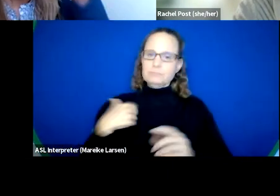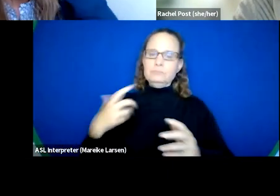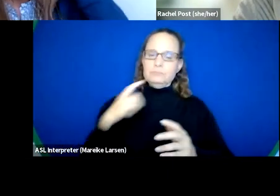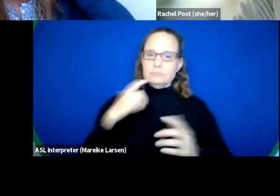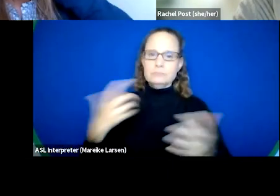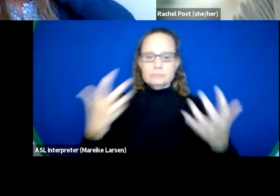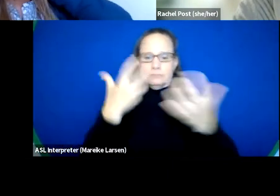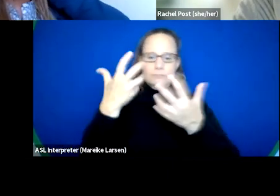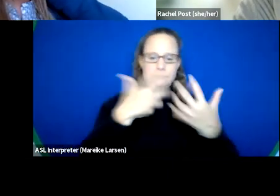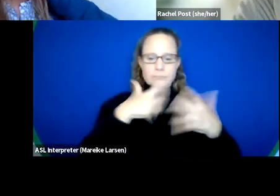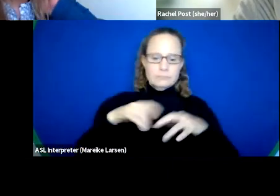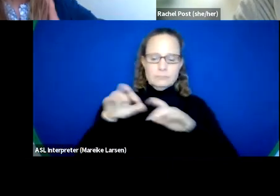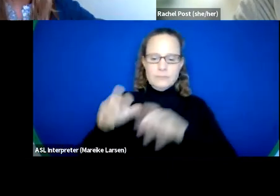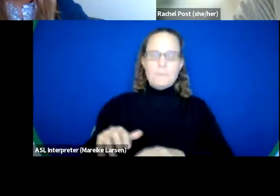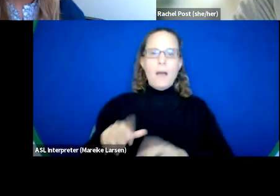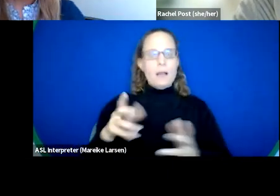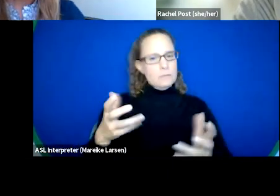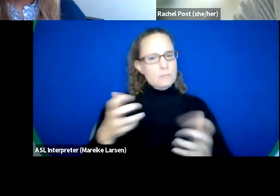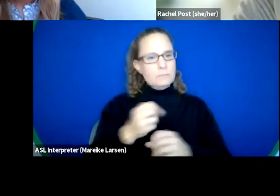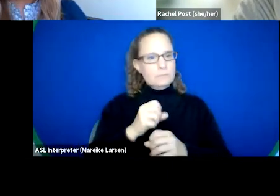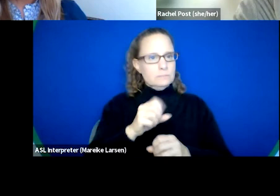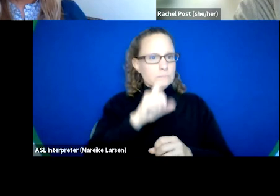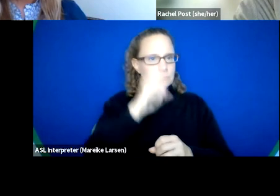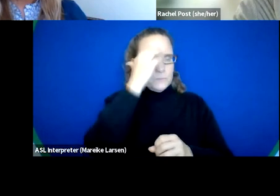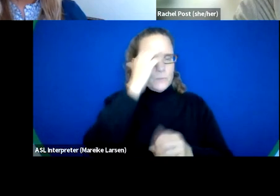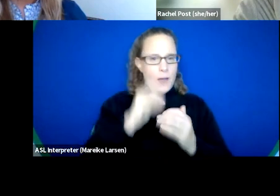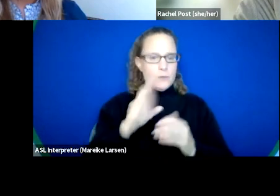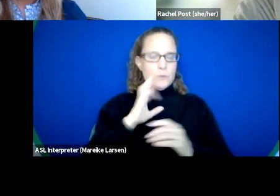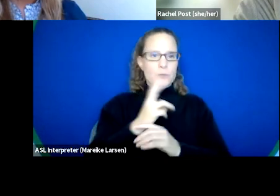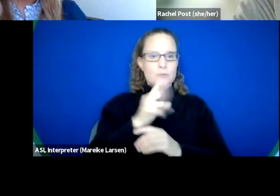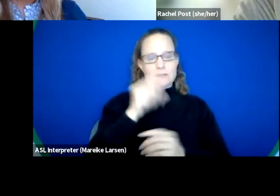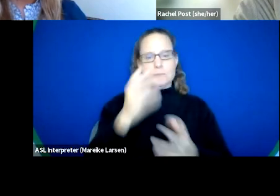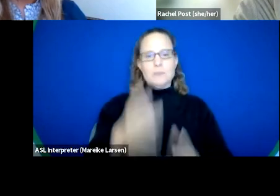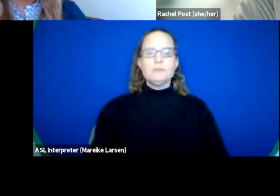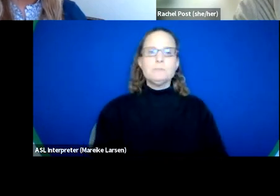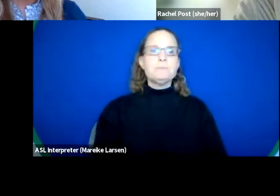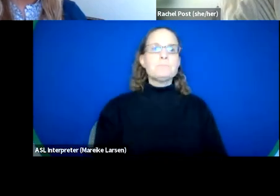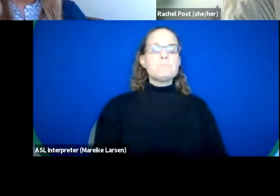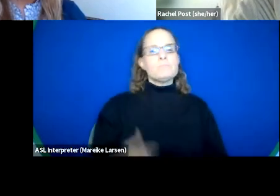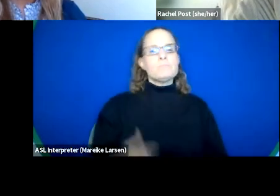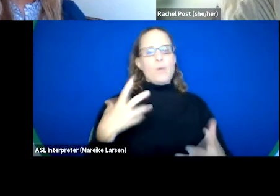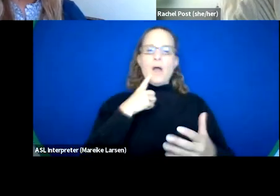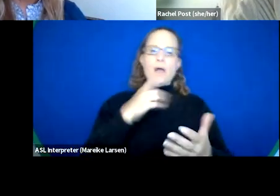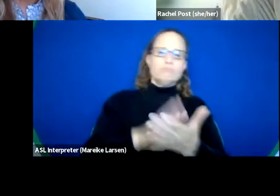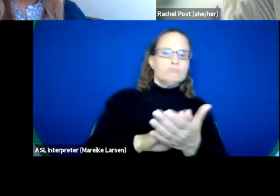how you're gonna use this information in practice. And so I just wanted to give a huge shout out to Rachel